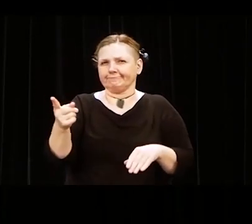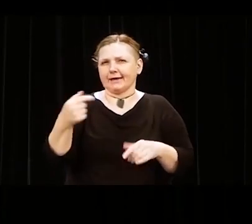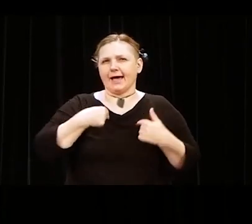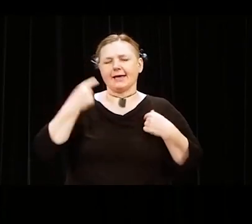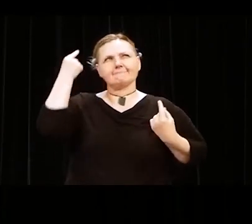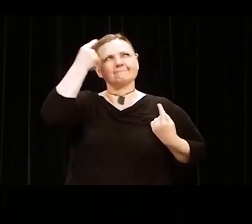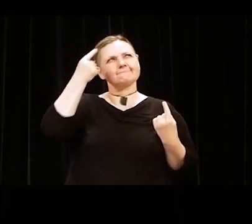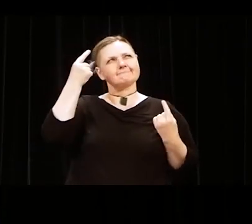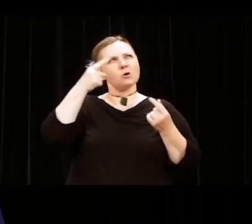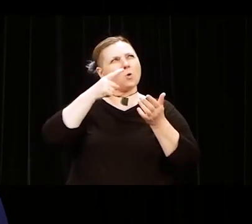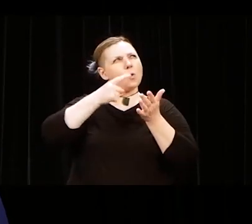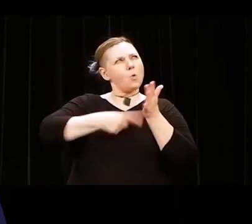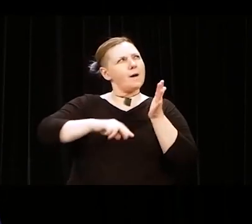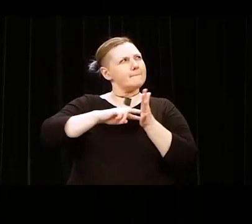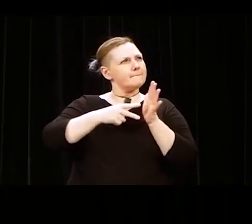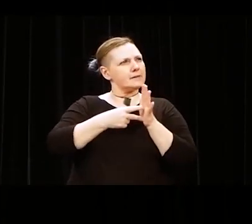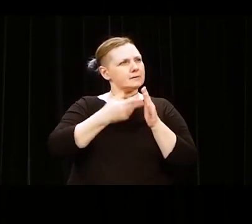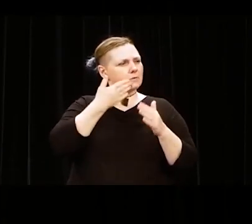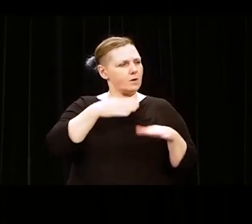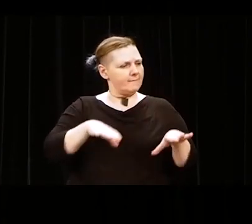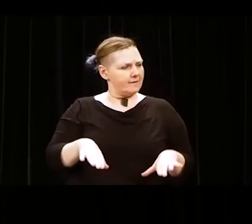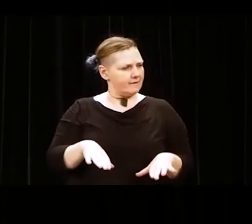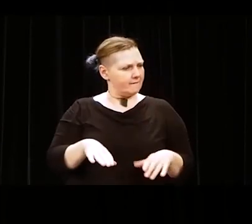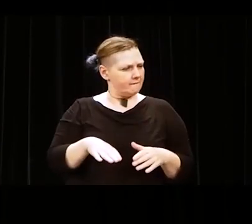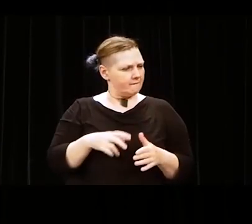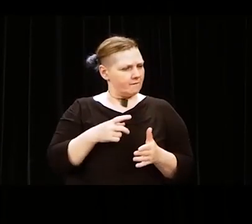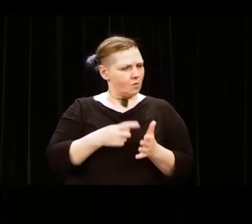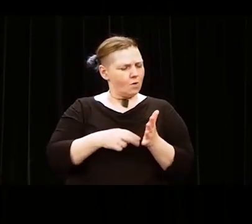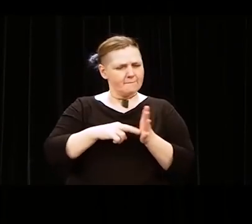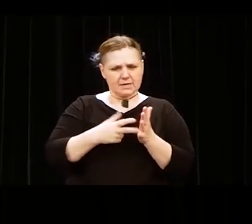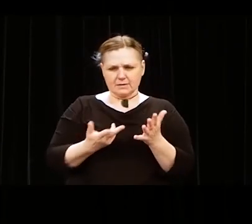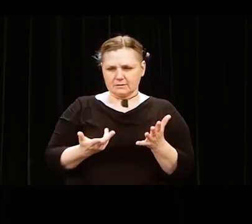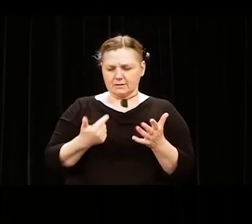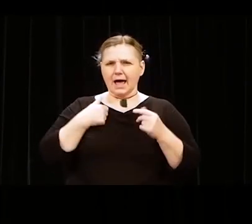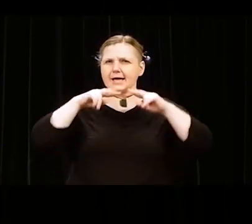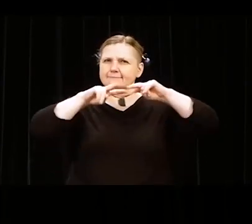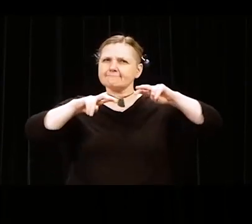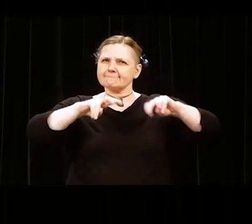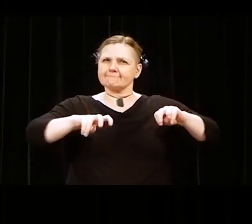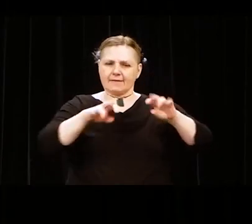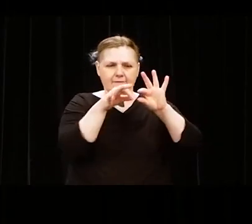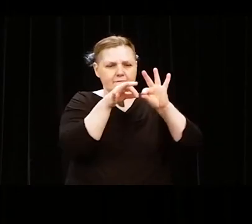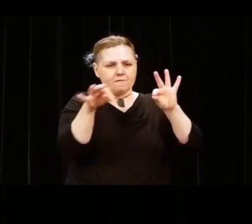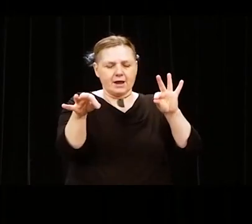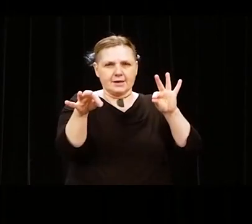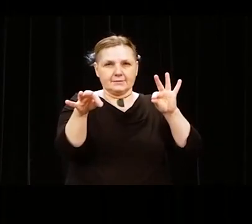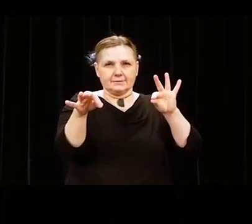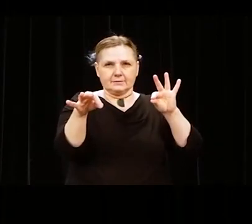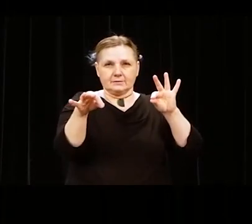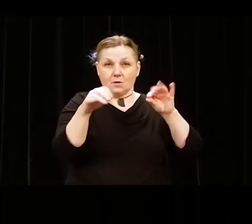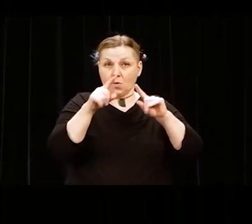What does she mean by this phrase? I truly learned the meaning of “pórtate bien” during this pandemic.